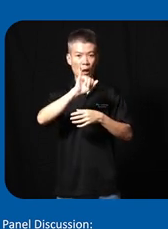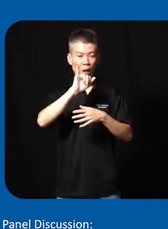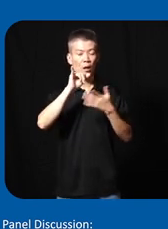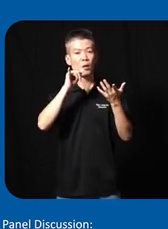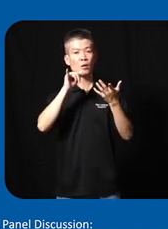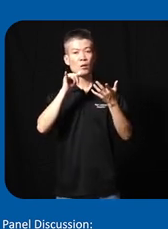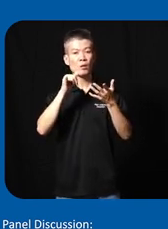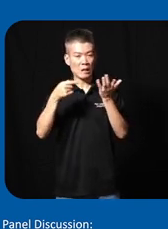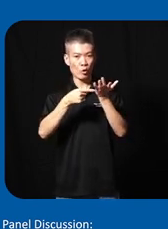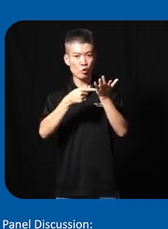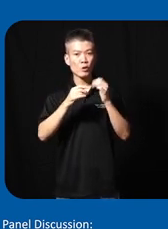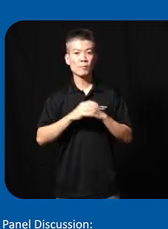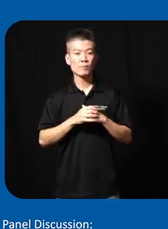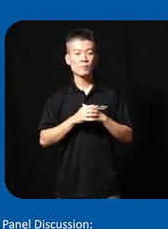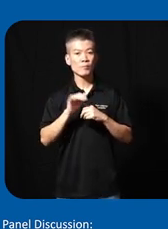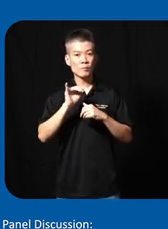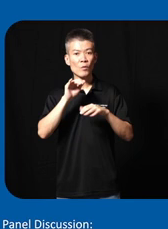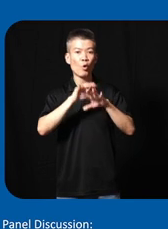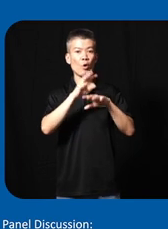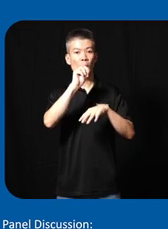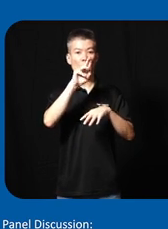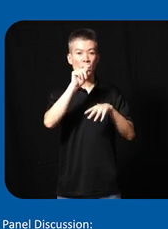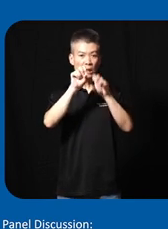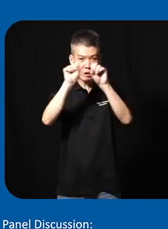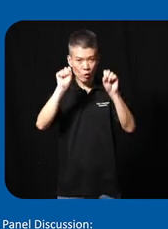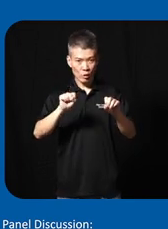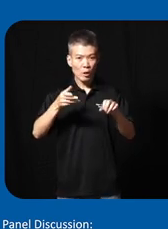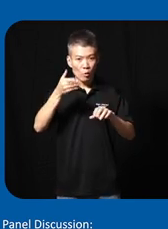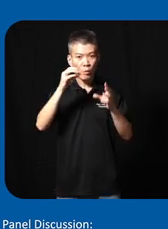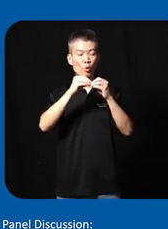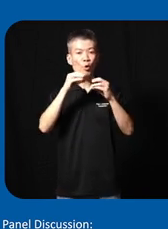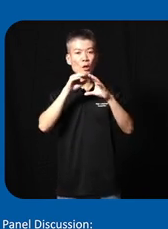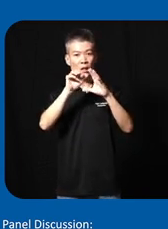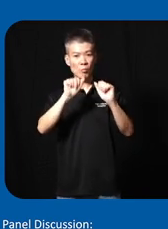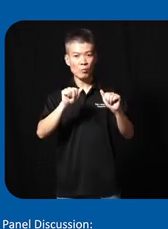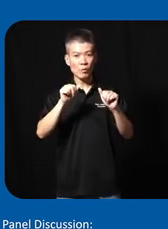generative AI technology like on the mrd stations we can provide more accessible information for